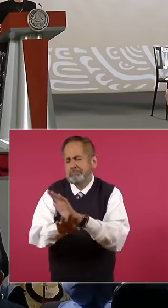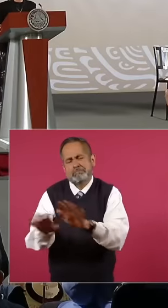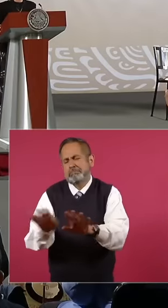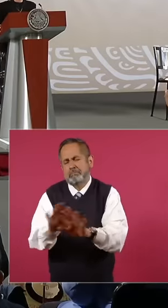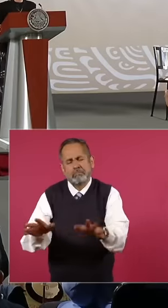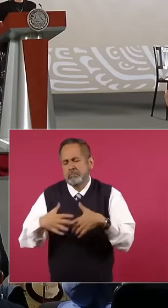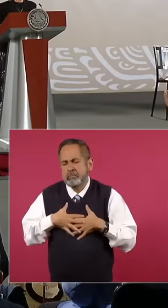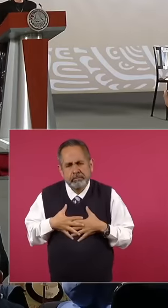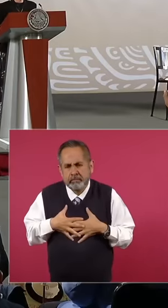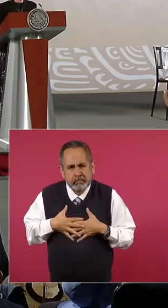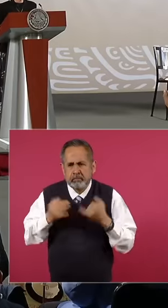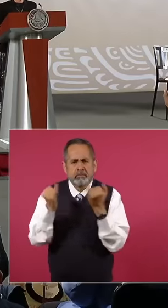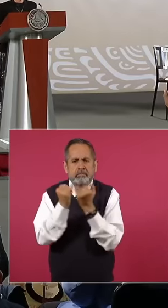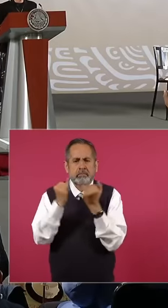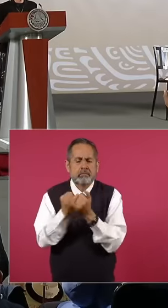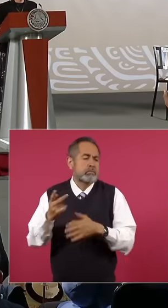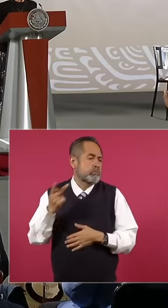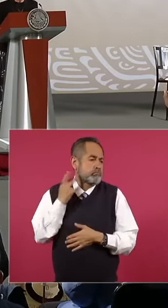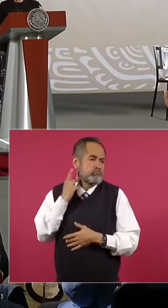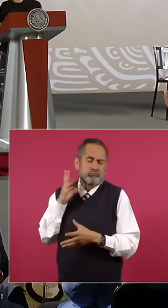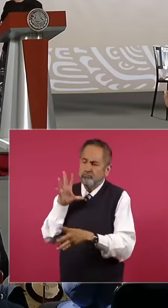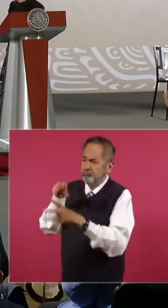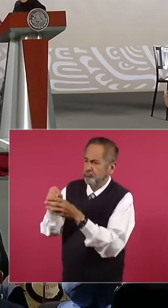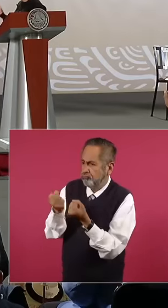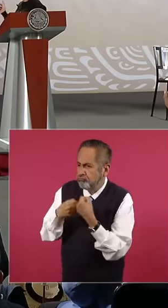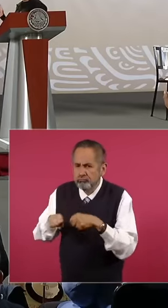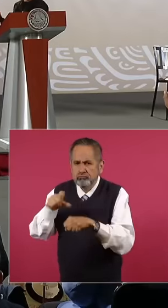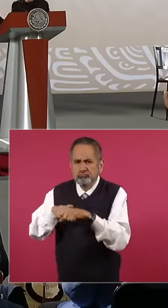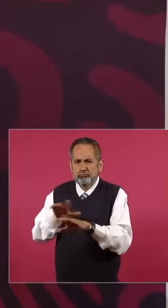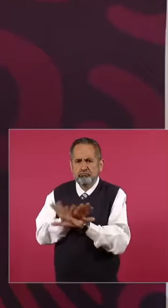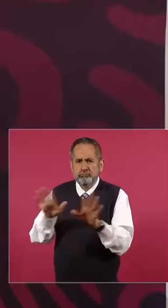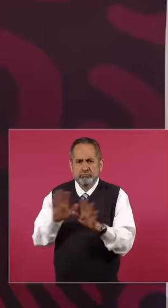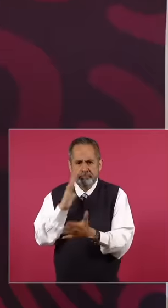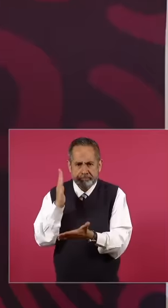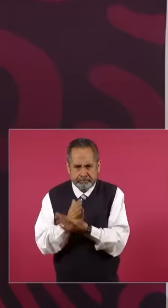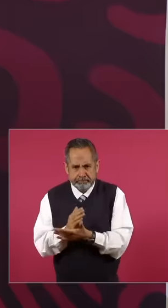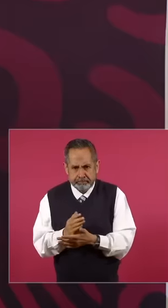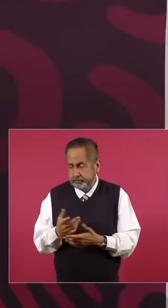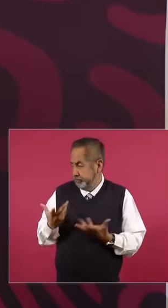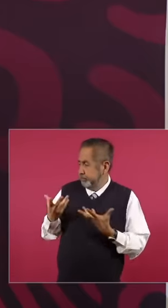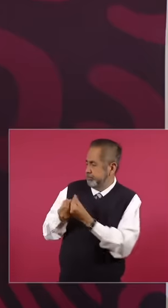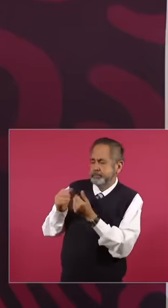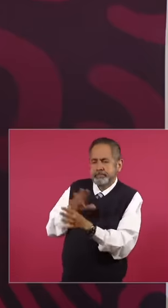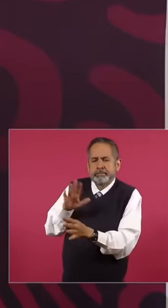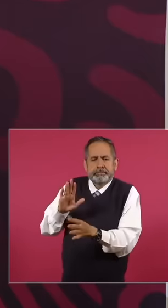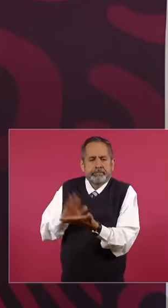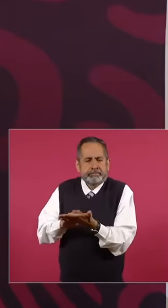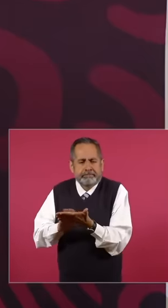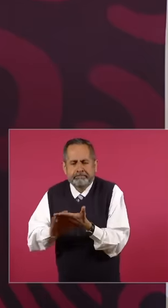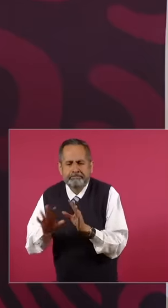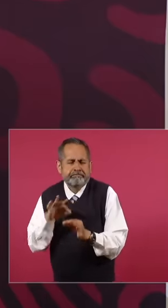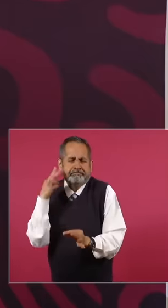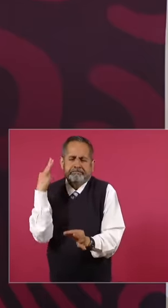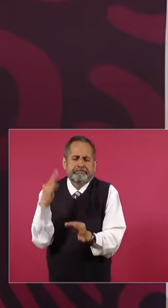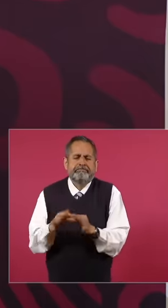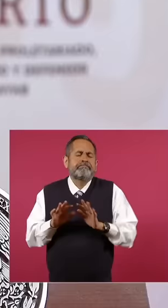social political participation fee, he tells me that I have already paid it and I feel very satisfied, even though I am not